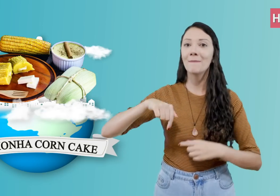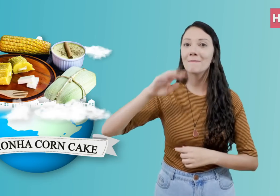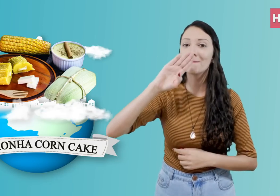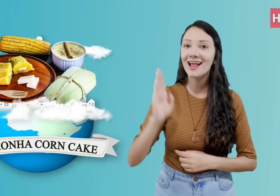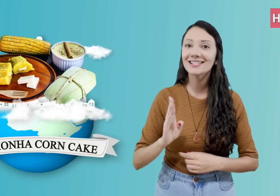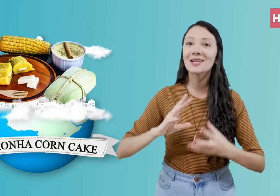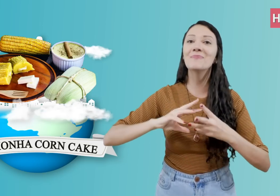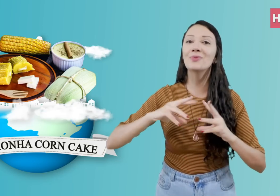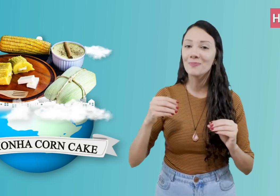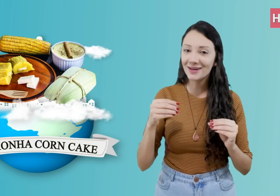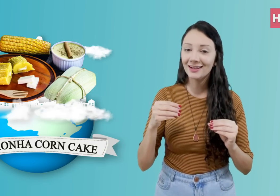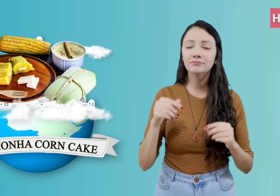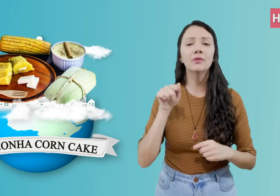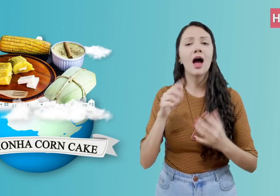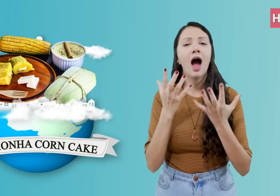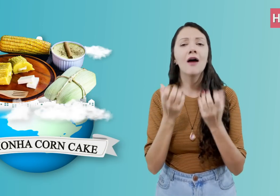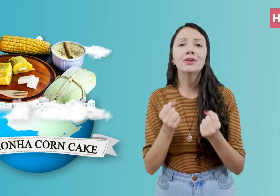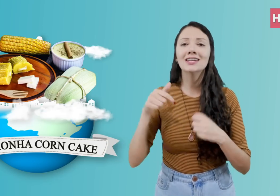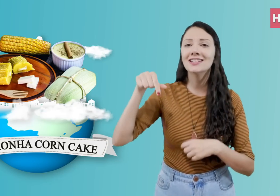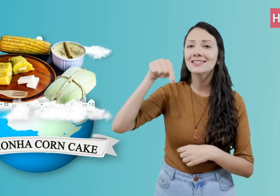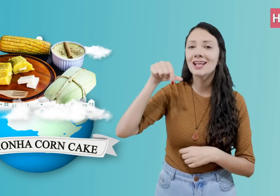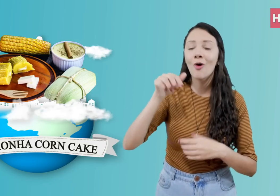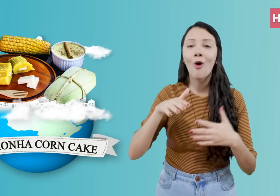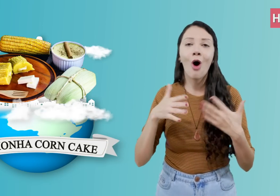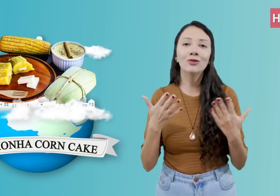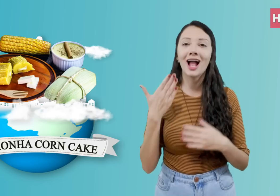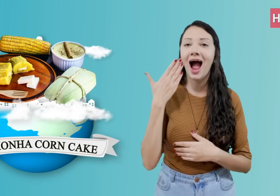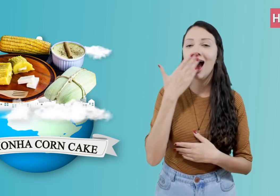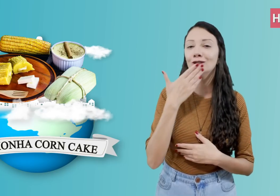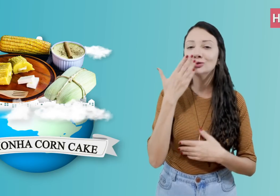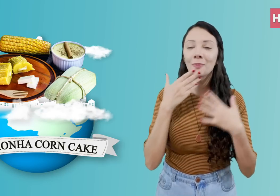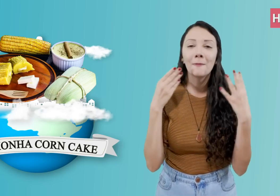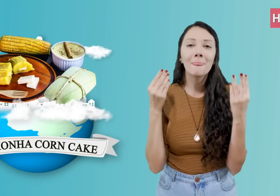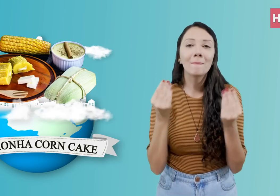History shows the Pamonha goes way back to 1853